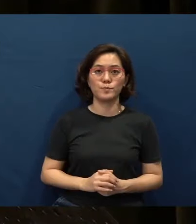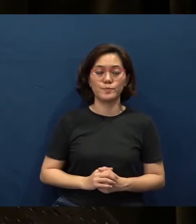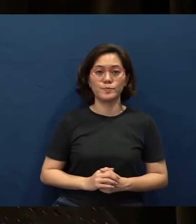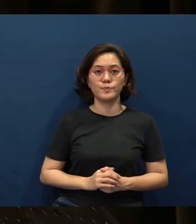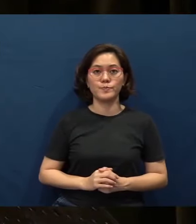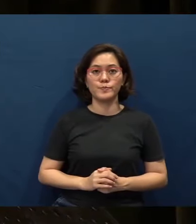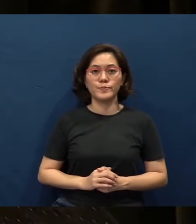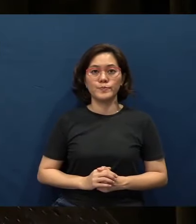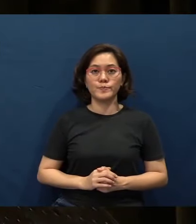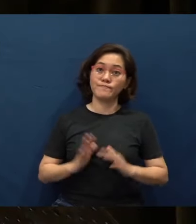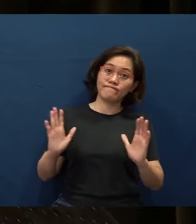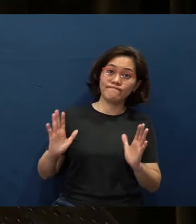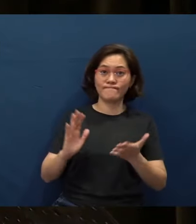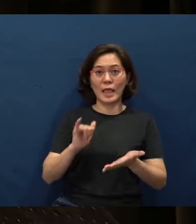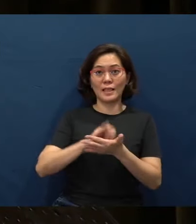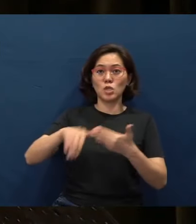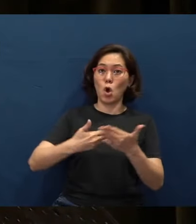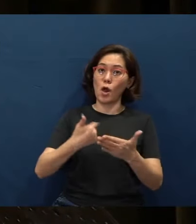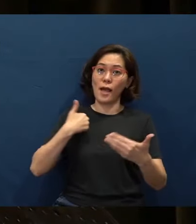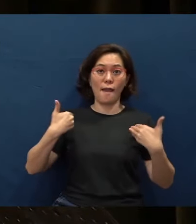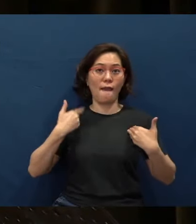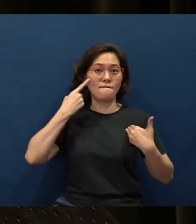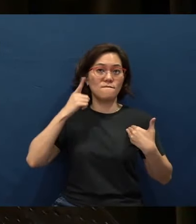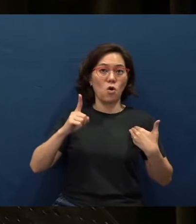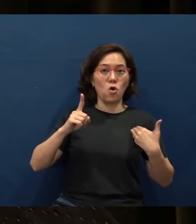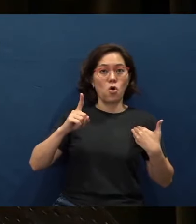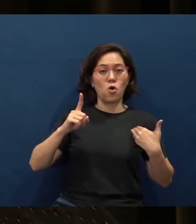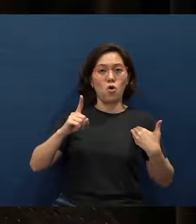Yeah, this is all I have for verbal (announcements).